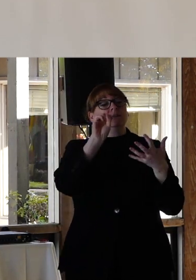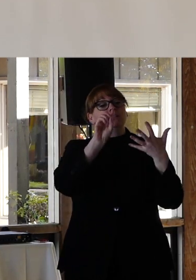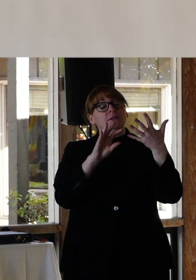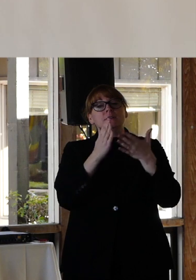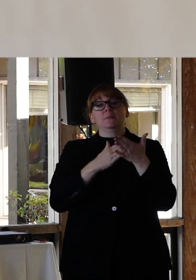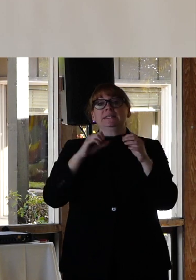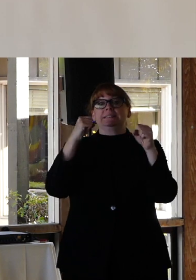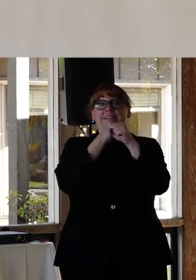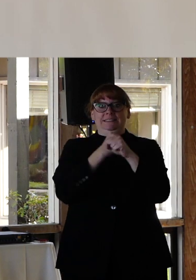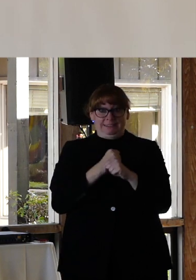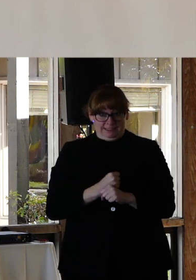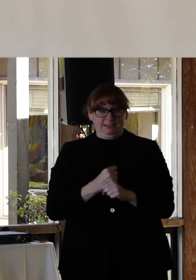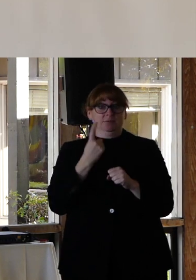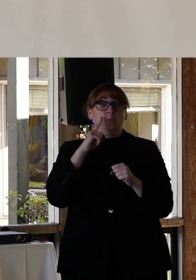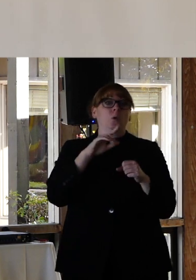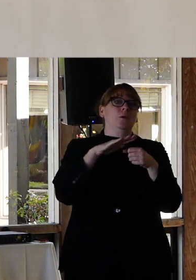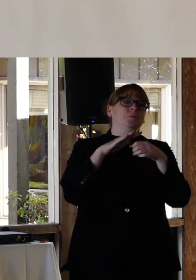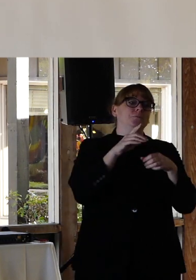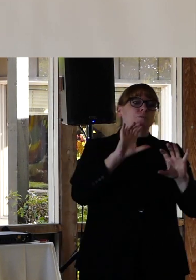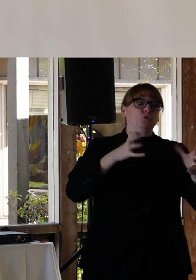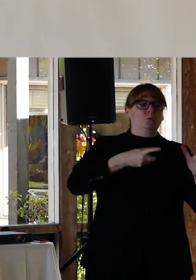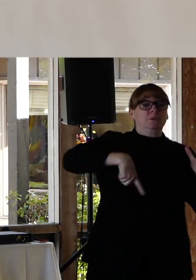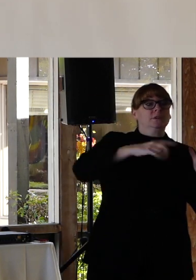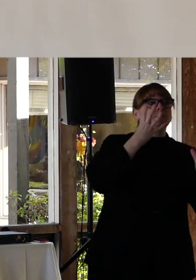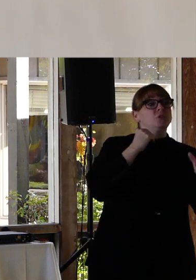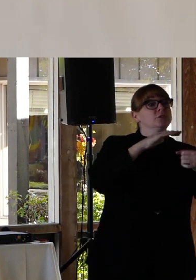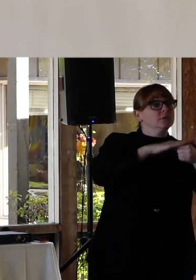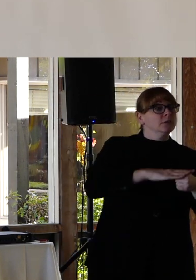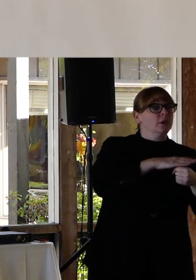when it comes to oppressed and marginalized groups and mental health care.